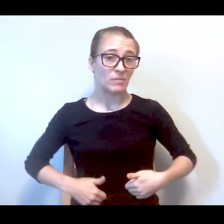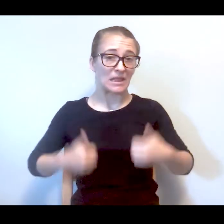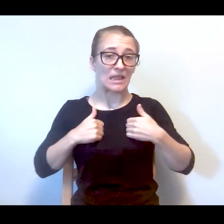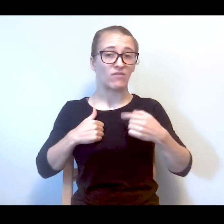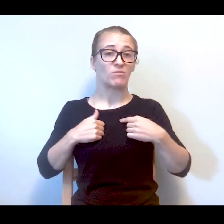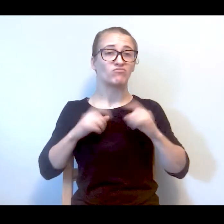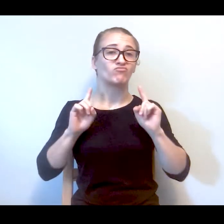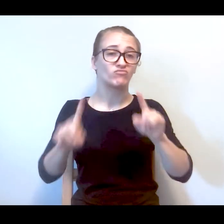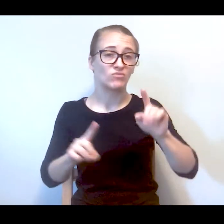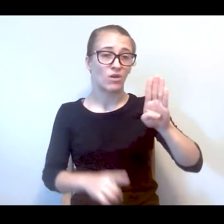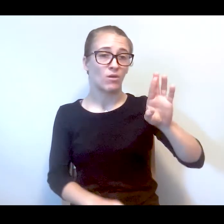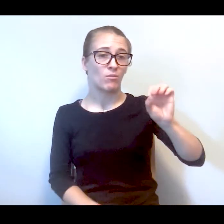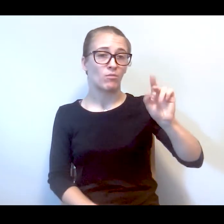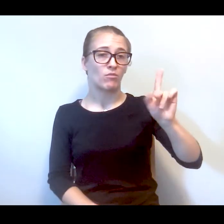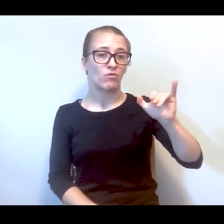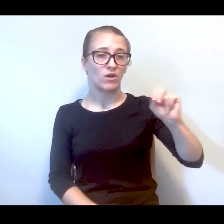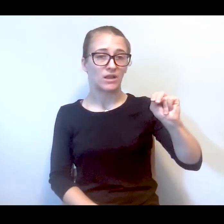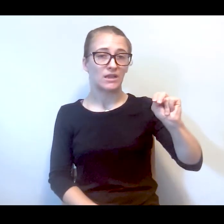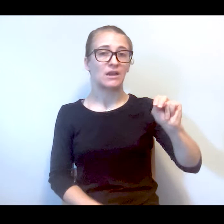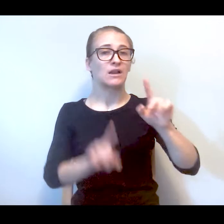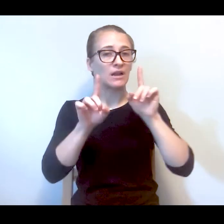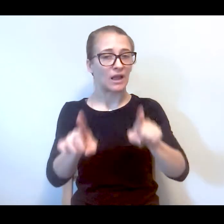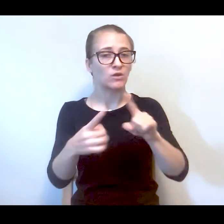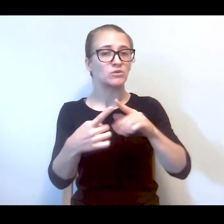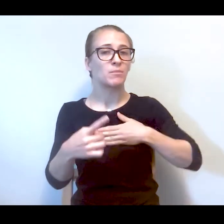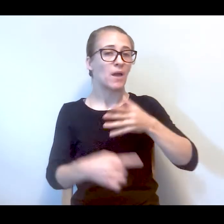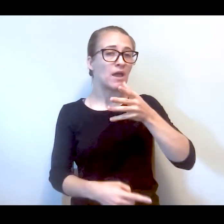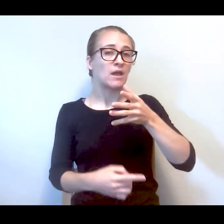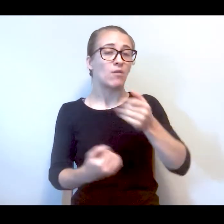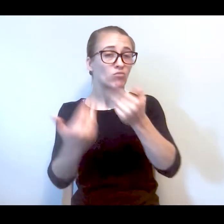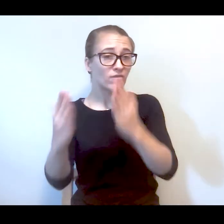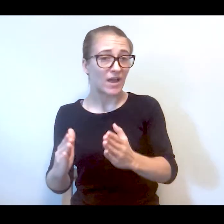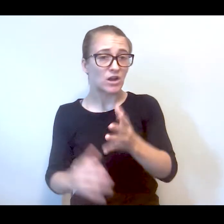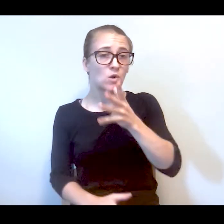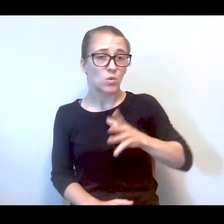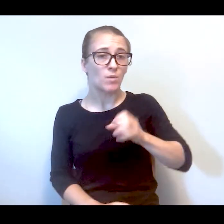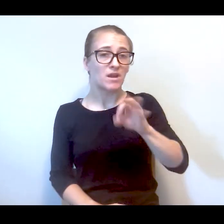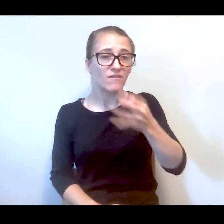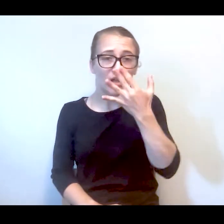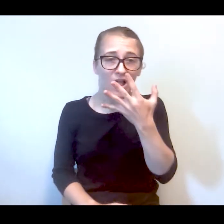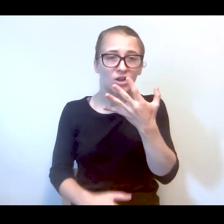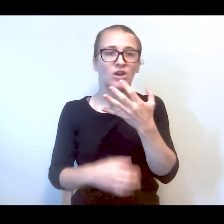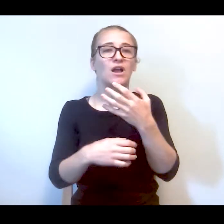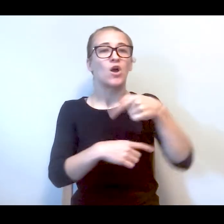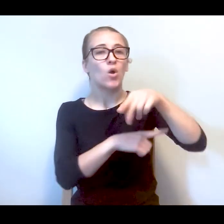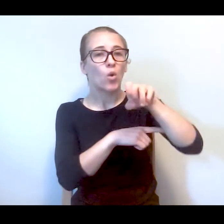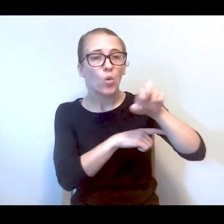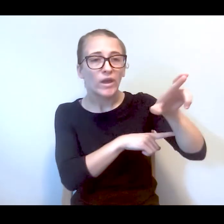all the way to Brooklyn to my provider, a woman of color, queer, makes me feel seen. The fact that I